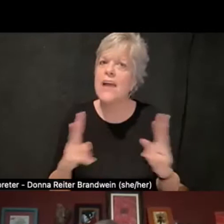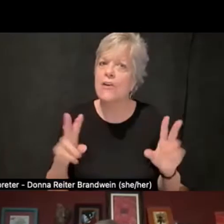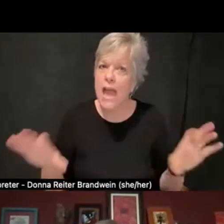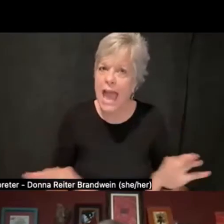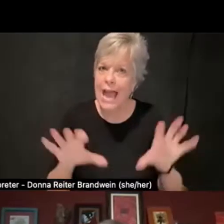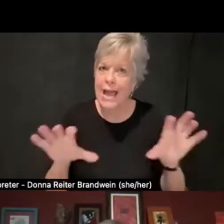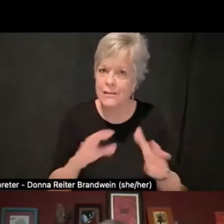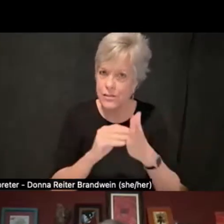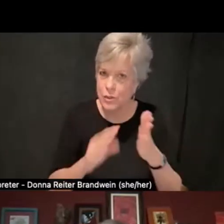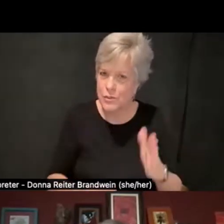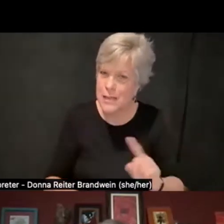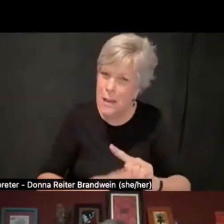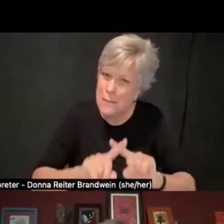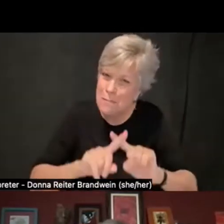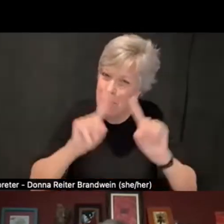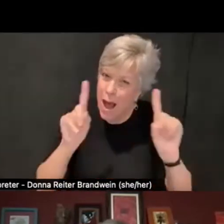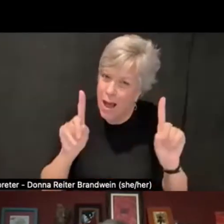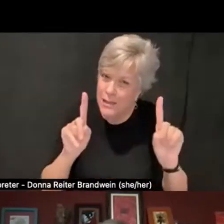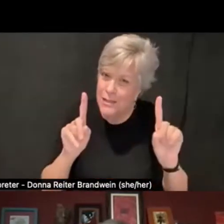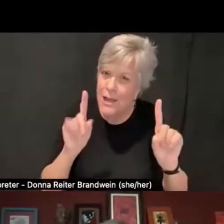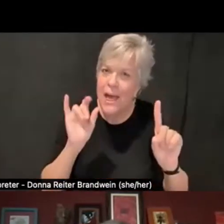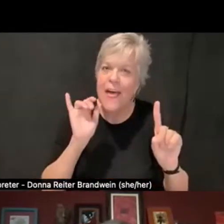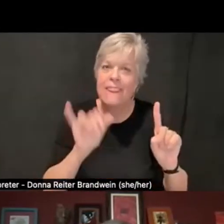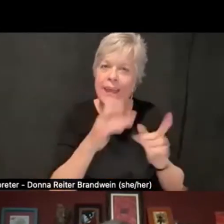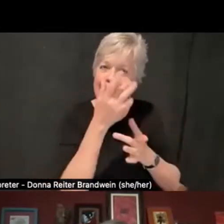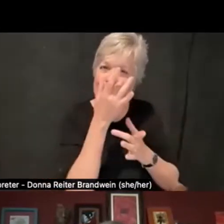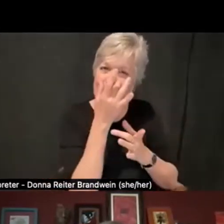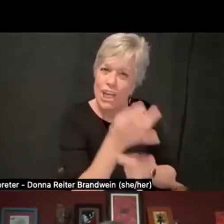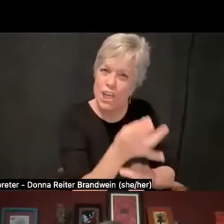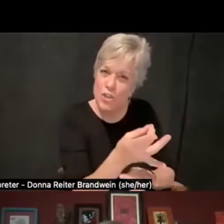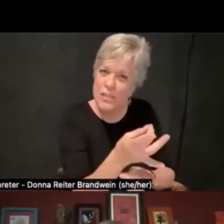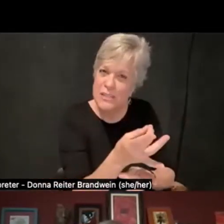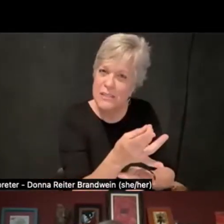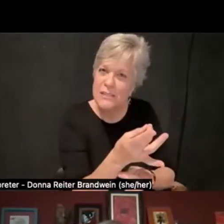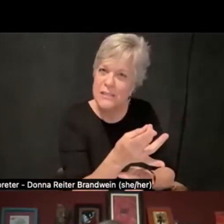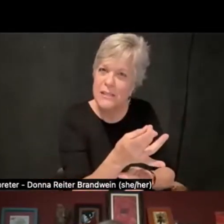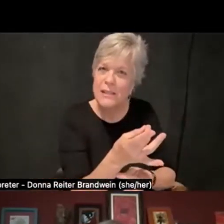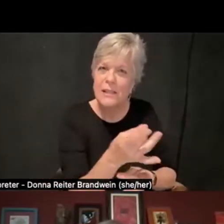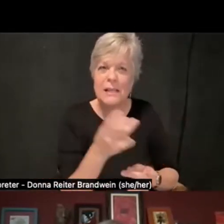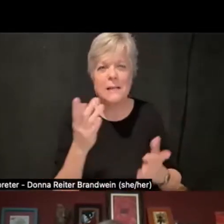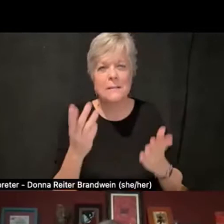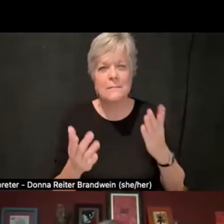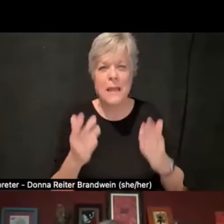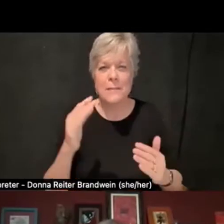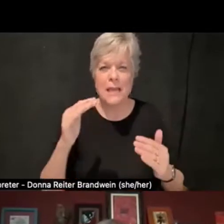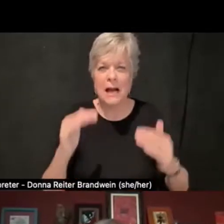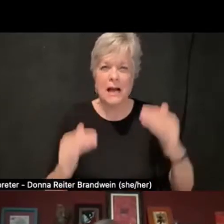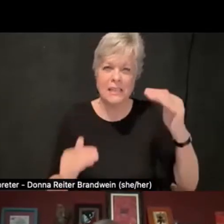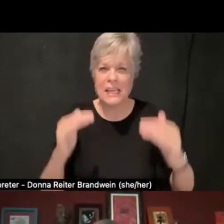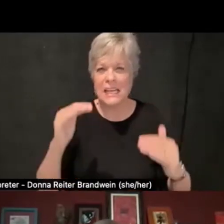But that interest, it may be uneven at certain parts of the institution, okay?